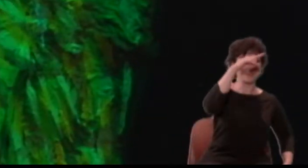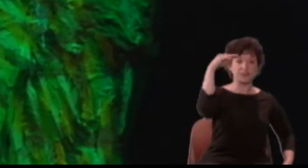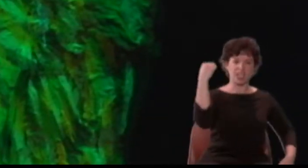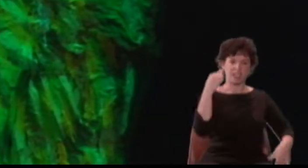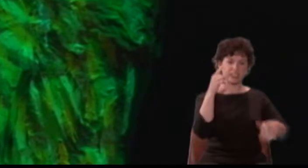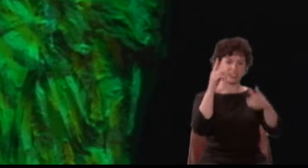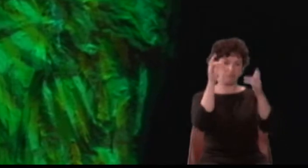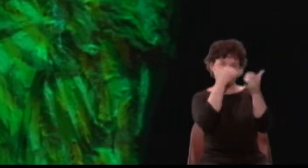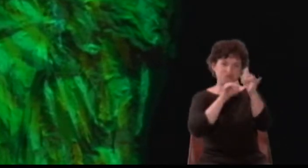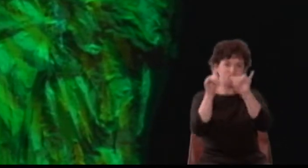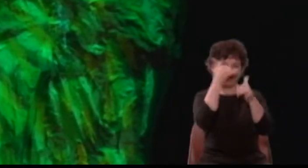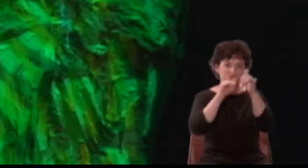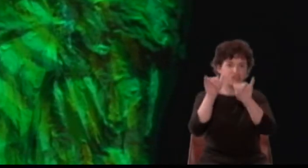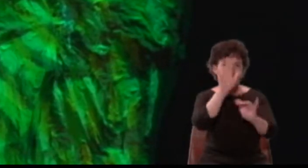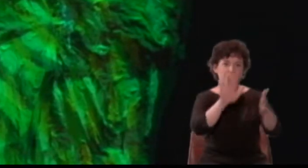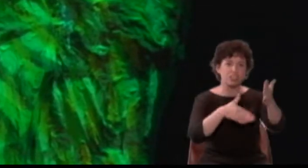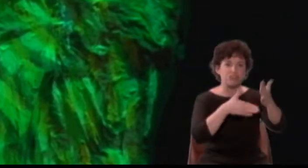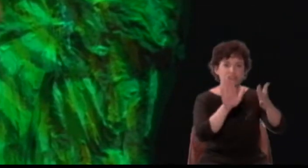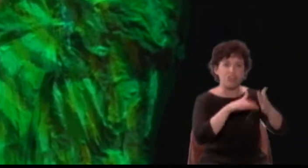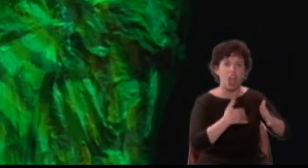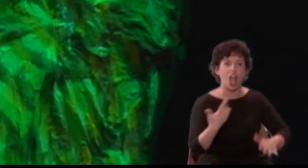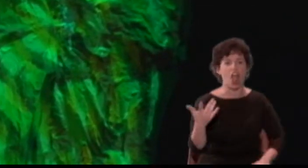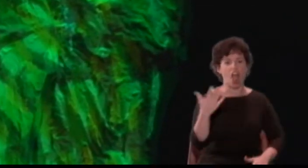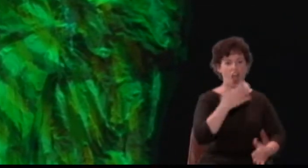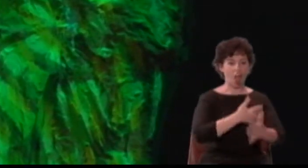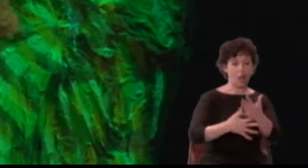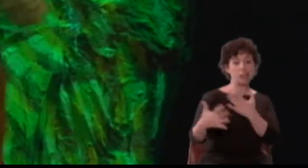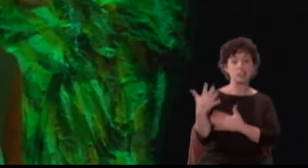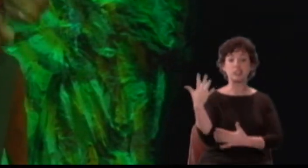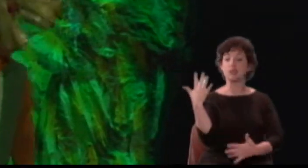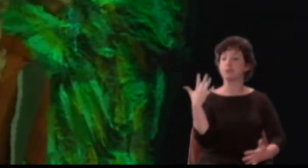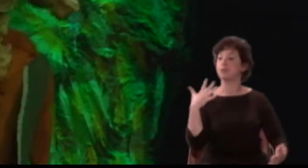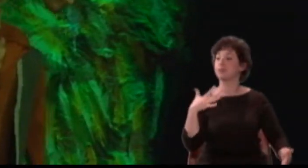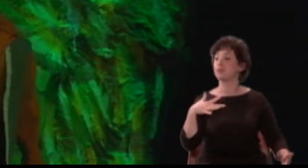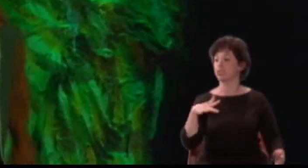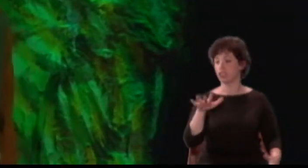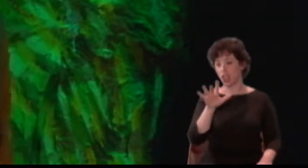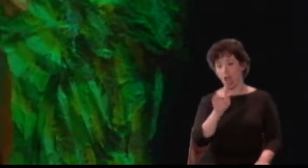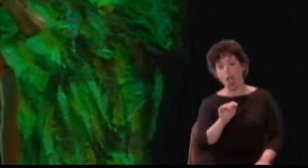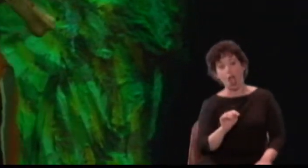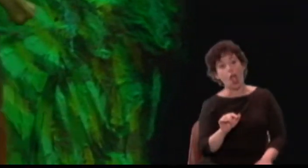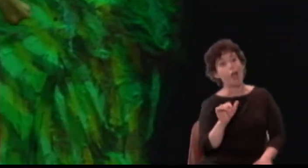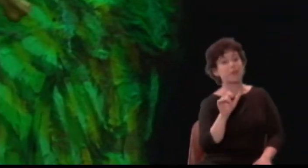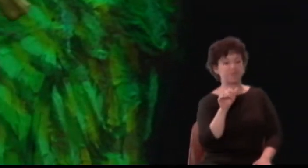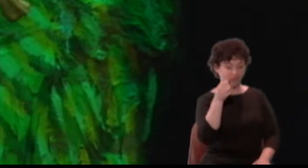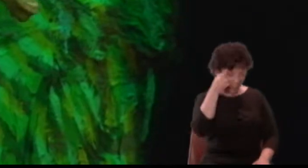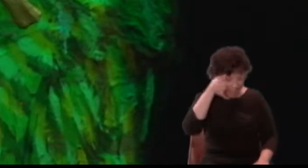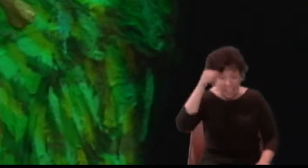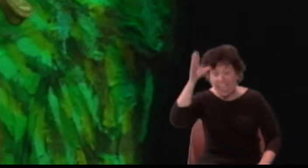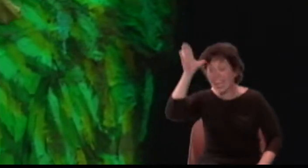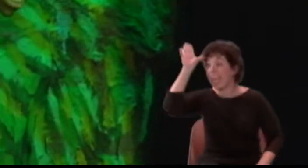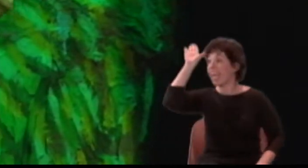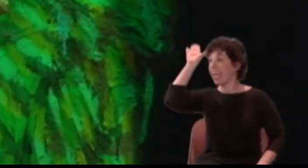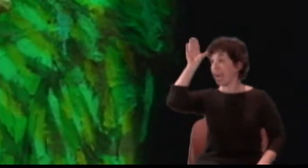With orange-tawny bill, {hee-haw}